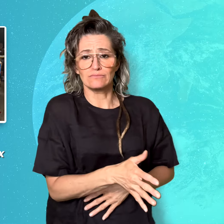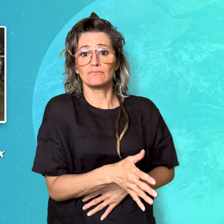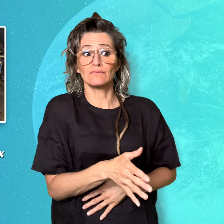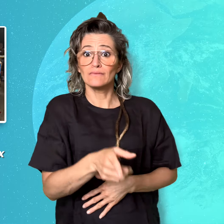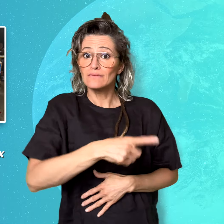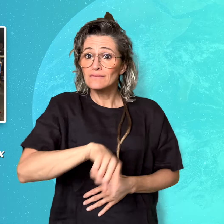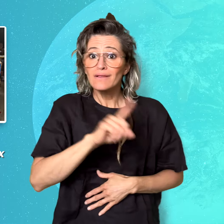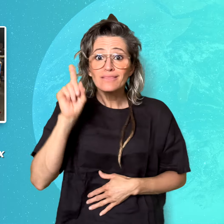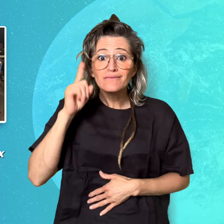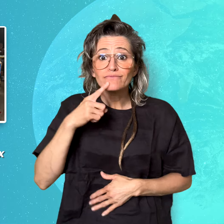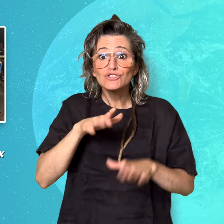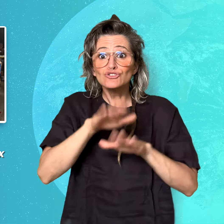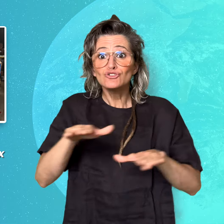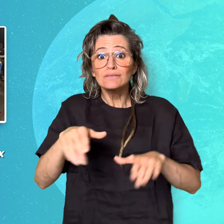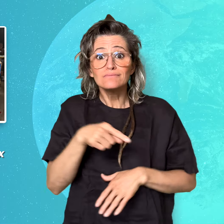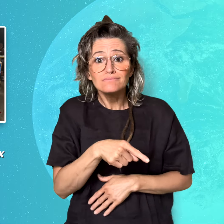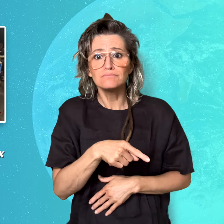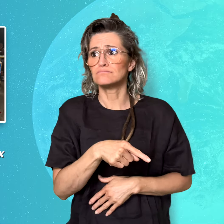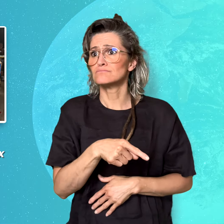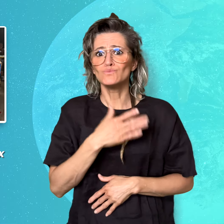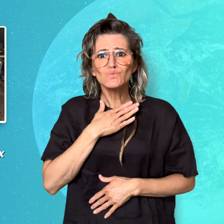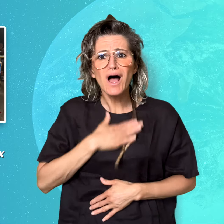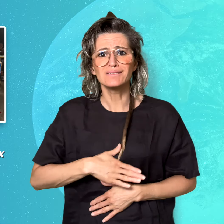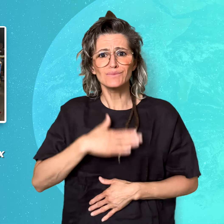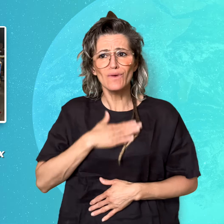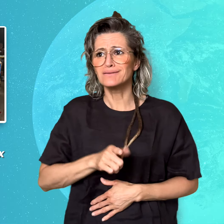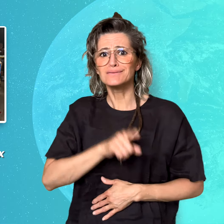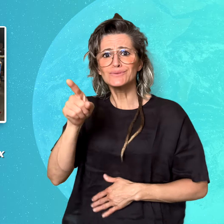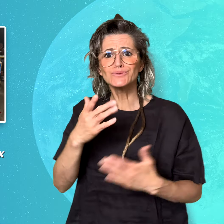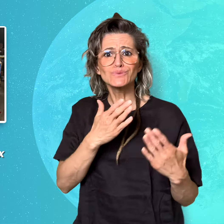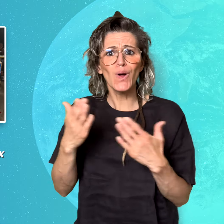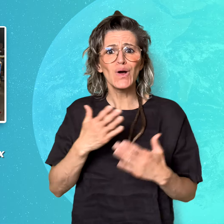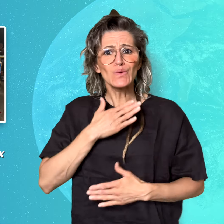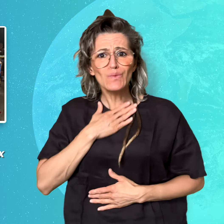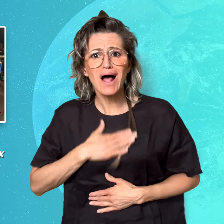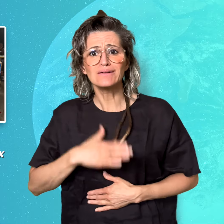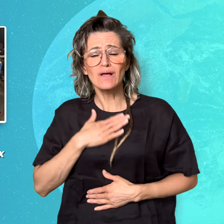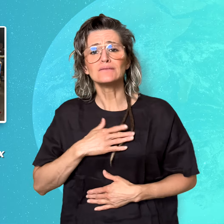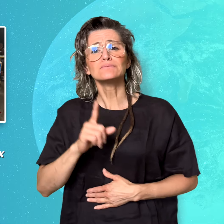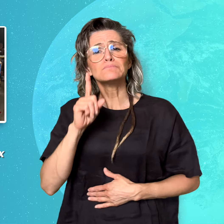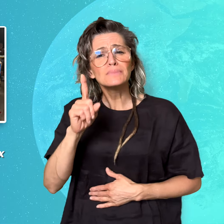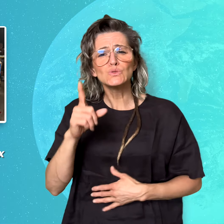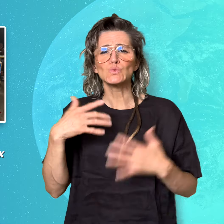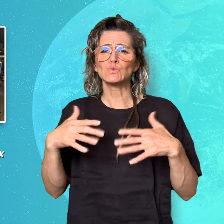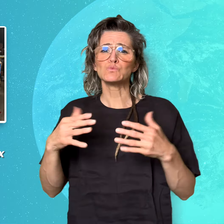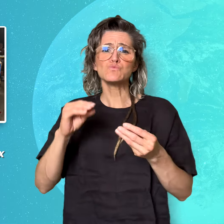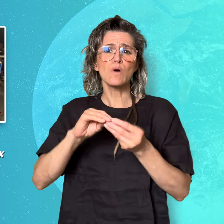For Deaf children who do want to go to school, the biggest